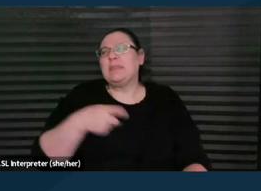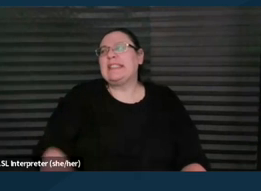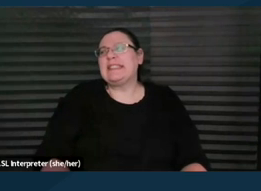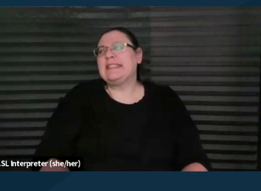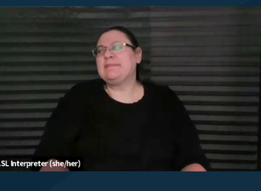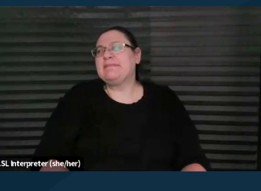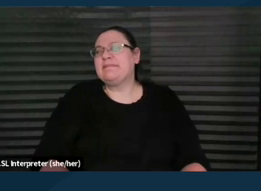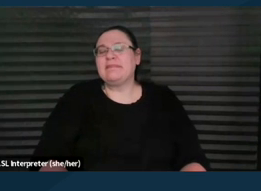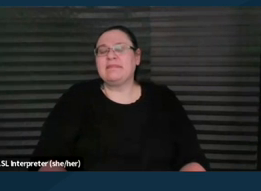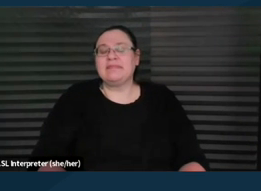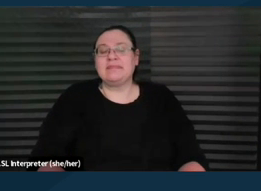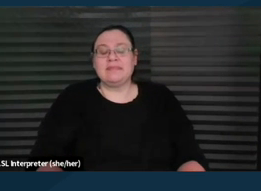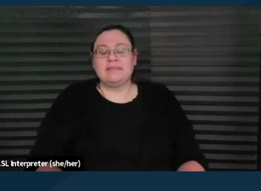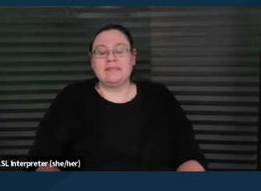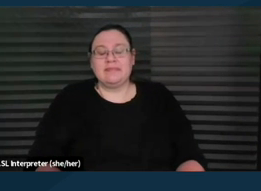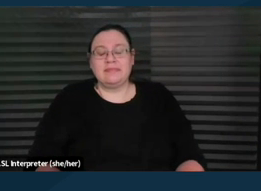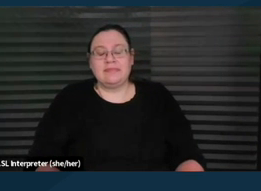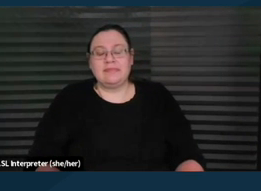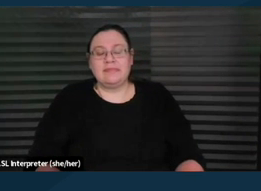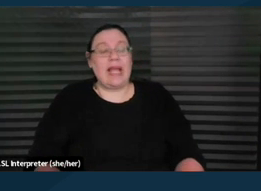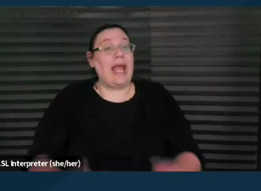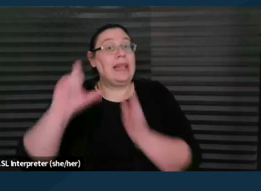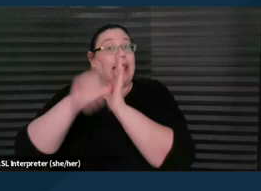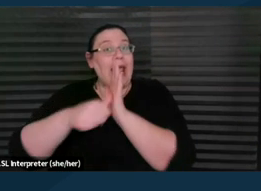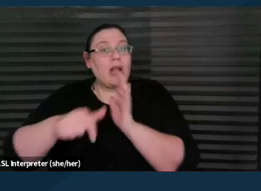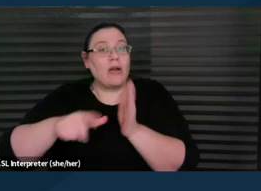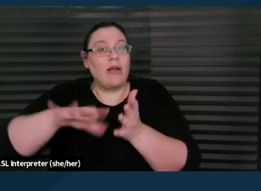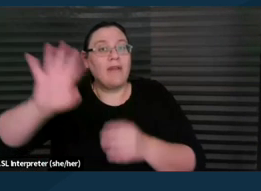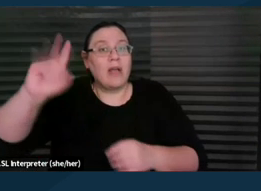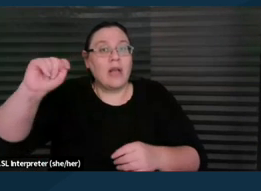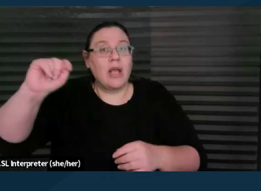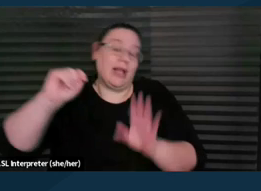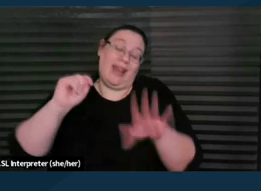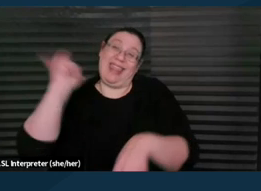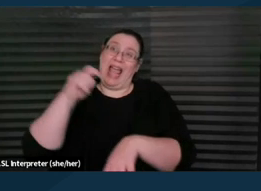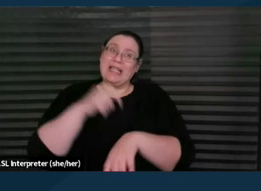and you know, learning later that, you know, the appropriate. And at the time I thought, yeah, you know,